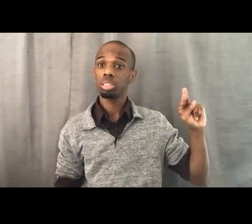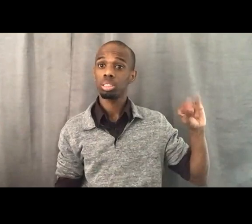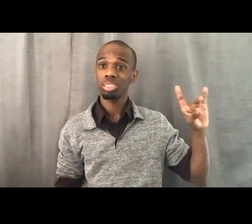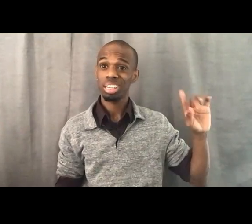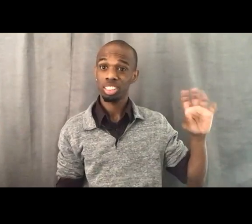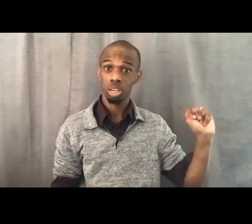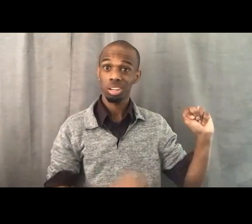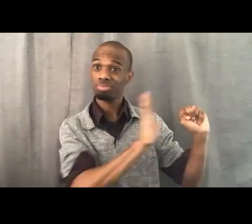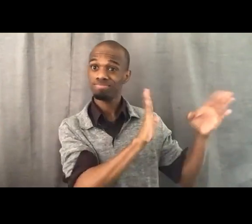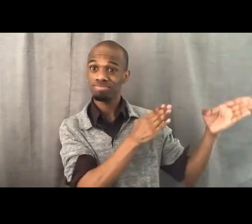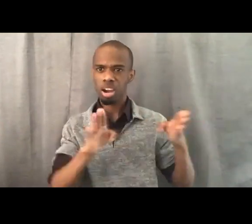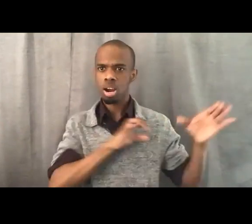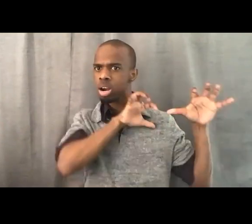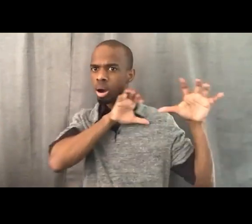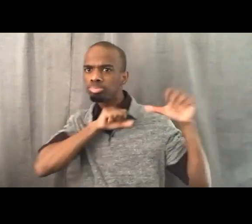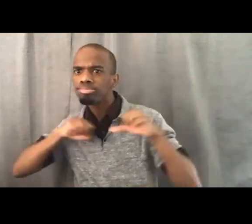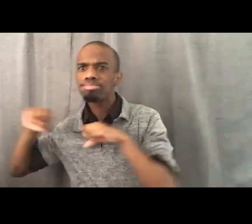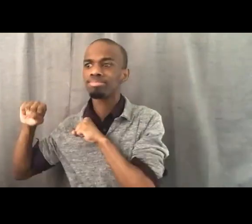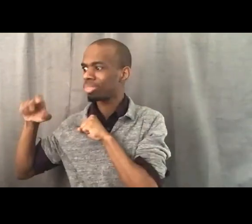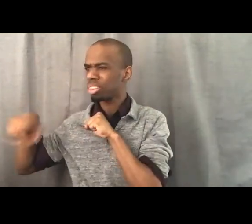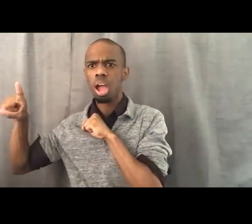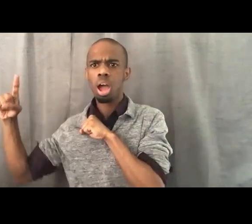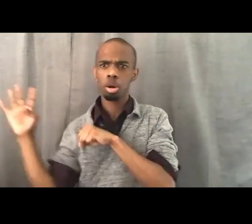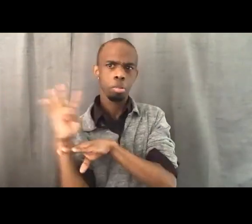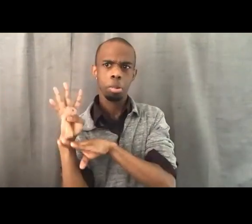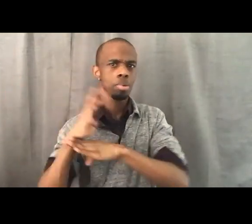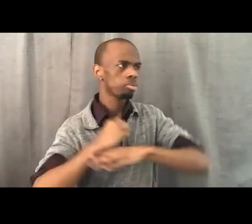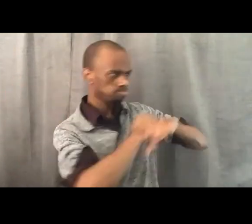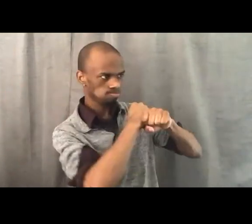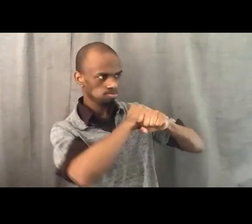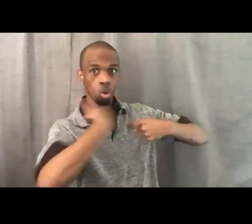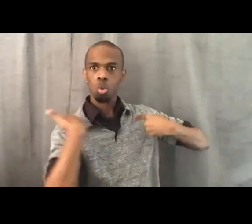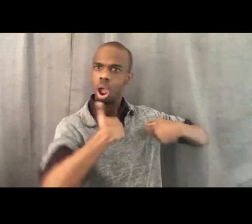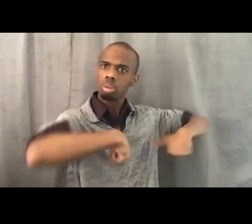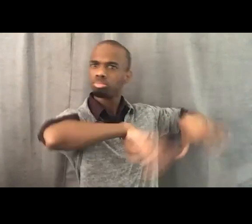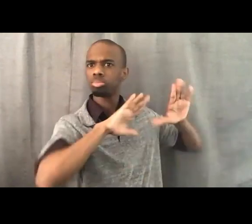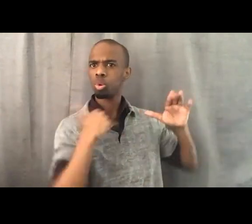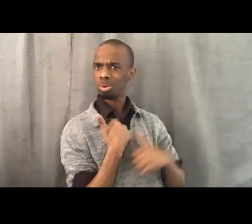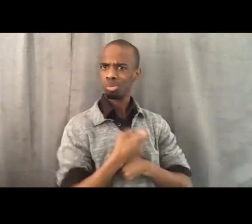When we think about what happened in Haiti, and the Haitian revolution.